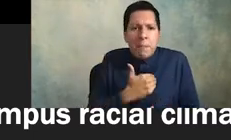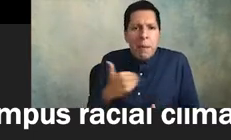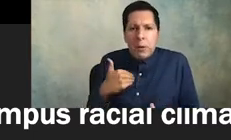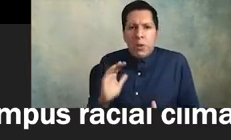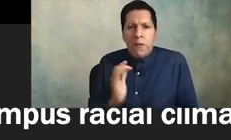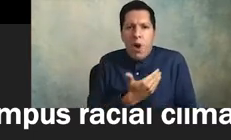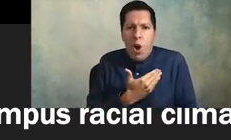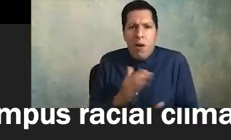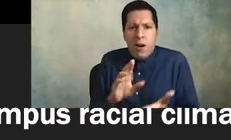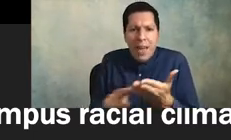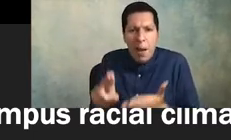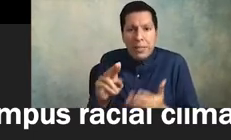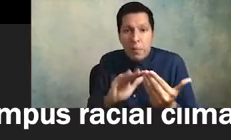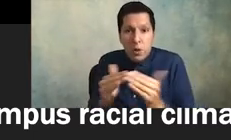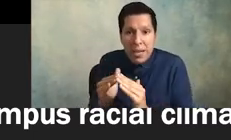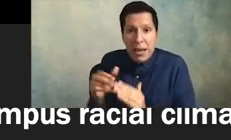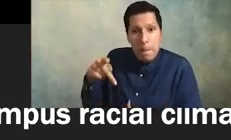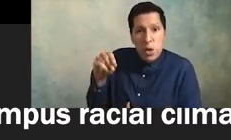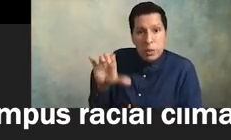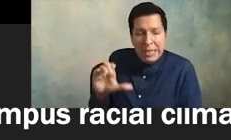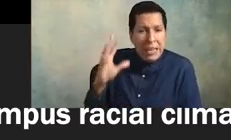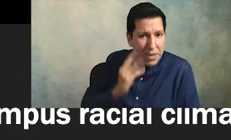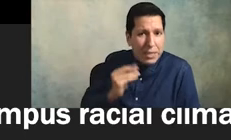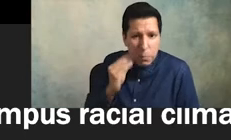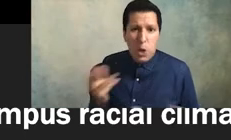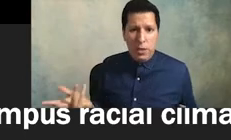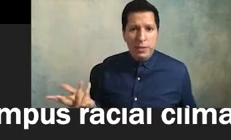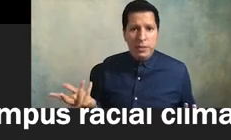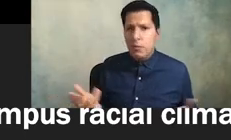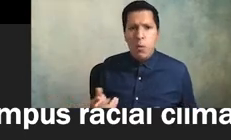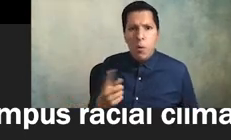who are people of color experience these problems didn't just show up knocking on the campus door at